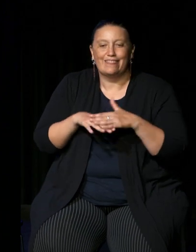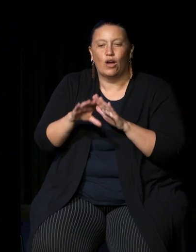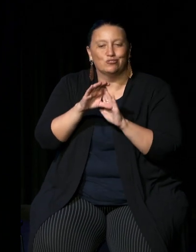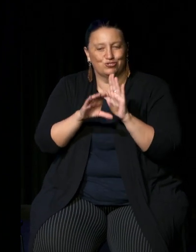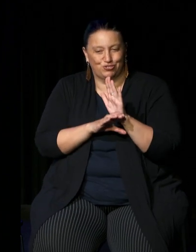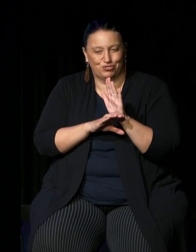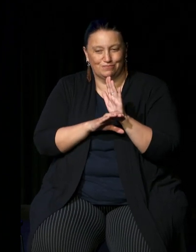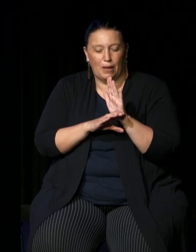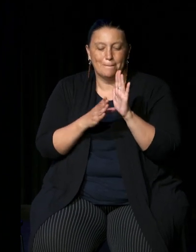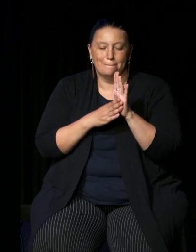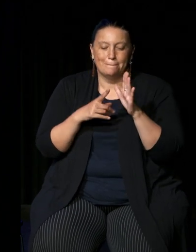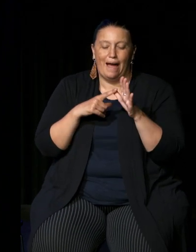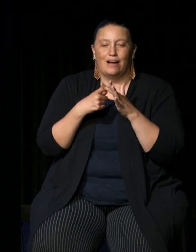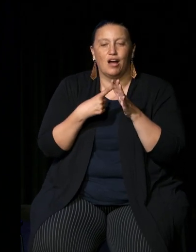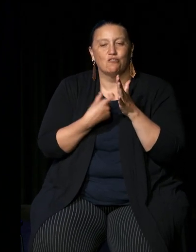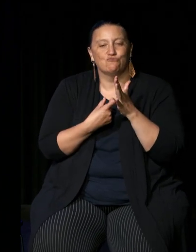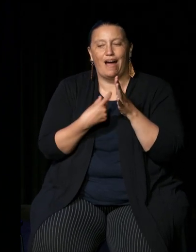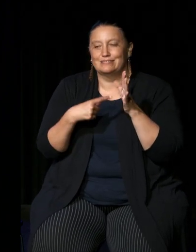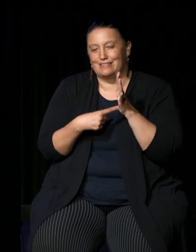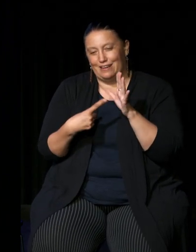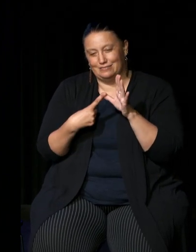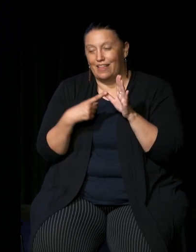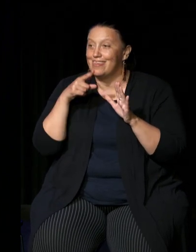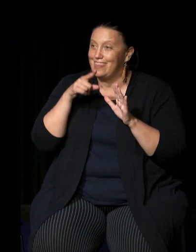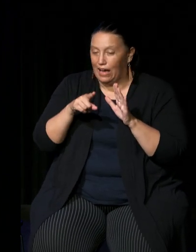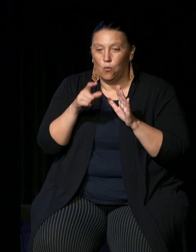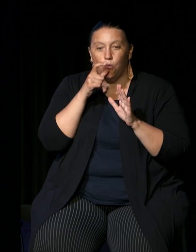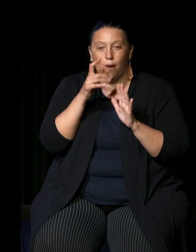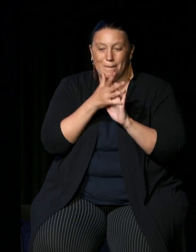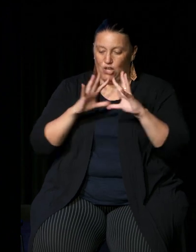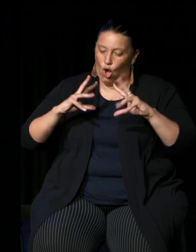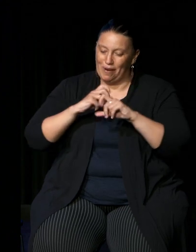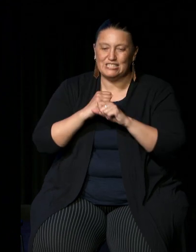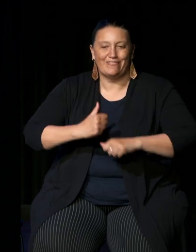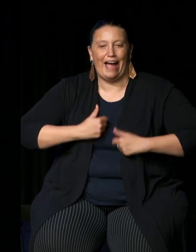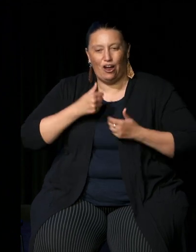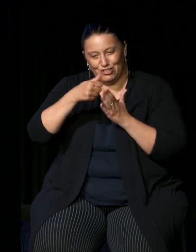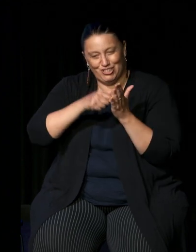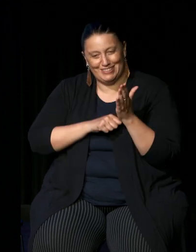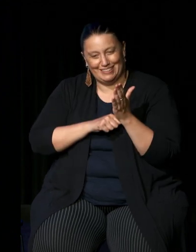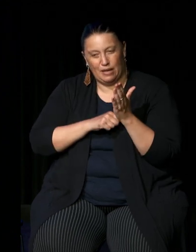Makarrata is the culmination of our agenda meaning the coming together after a struggle